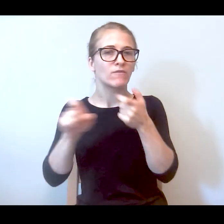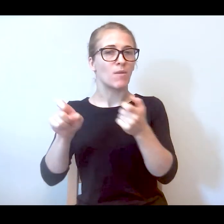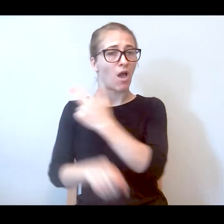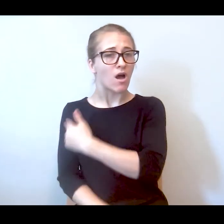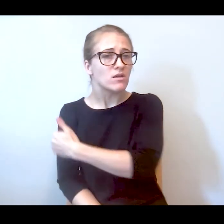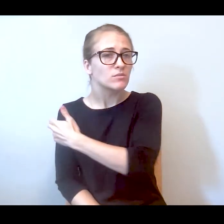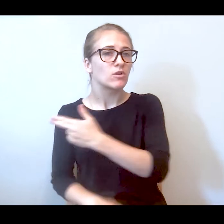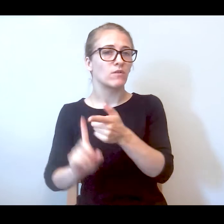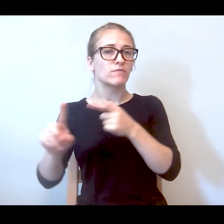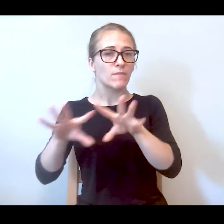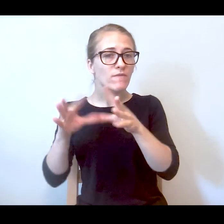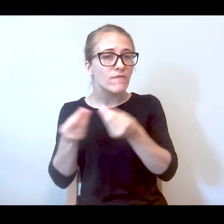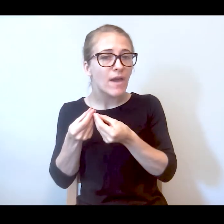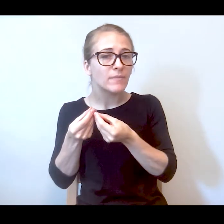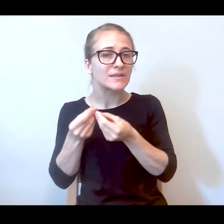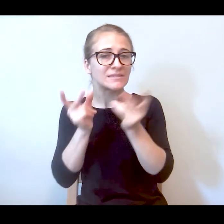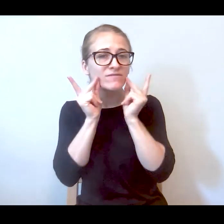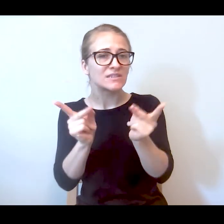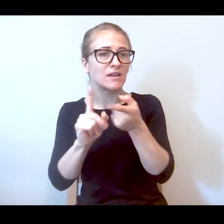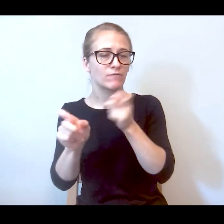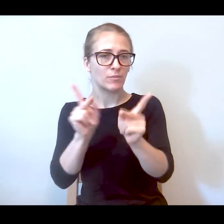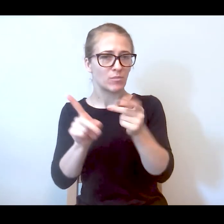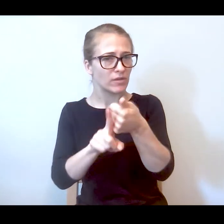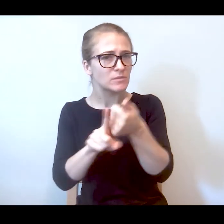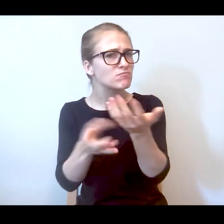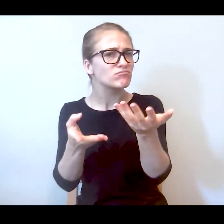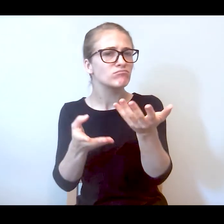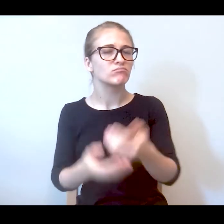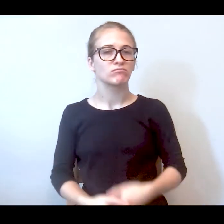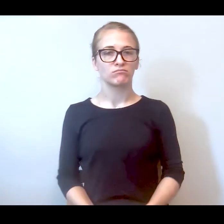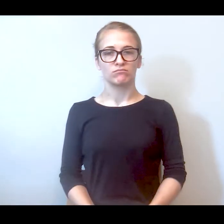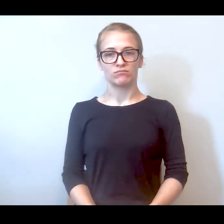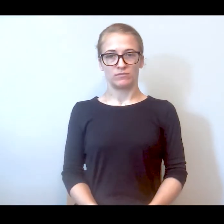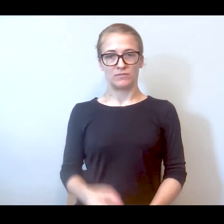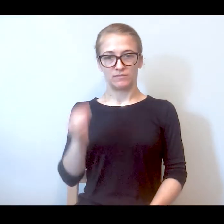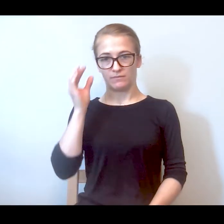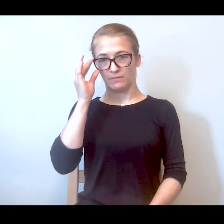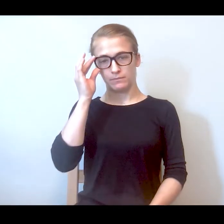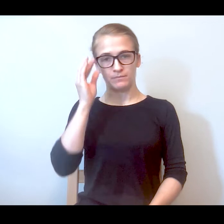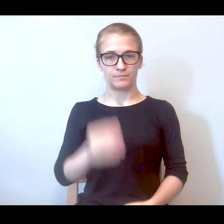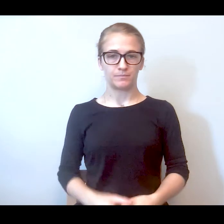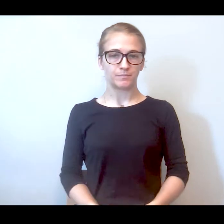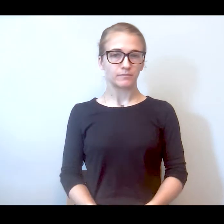you were visiting, from the people themselves? Generally it was a very positive